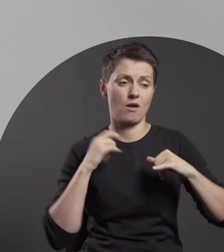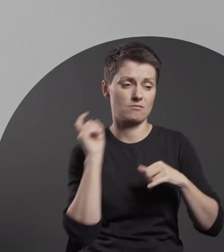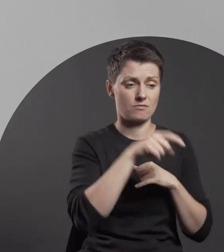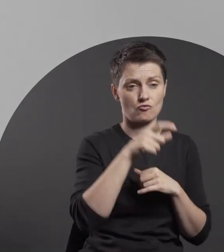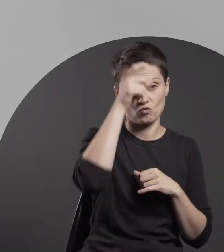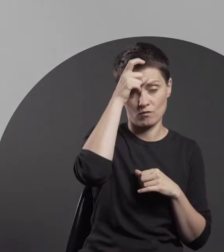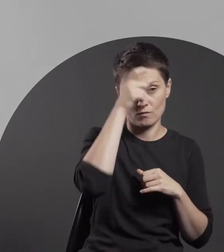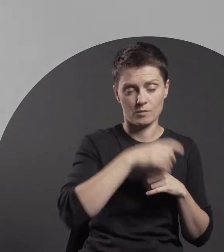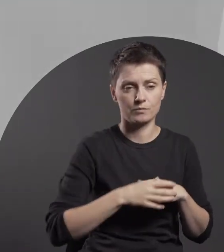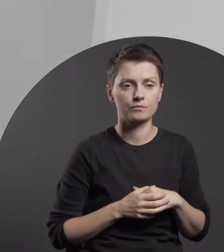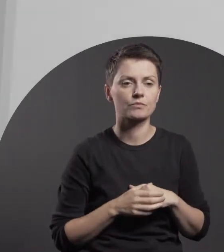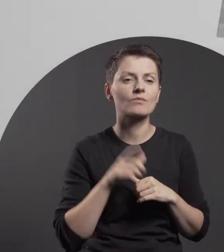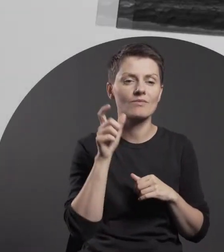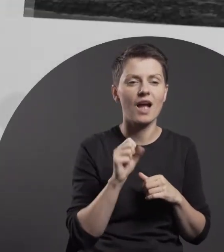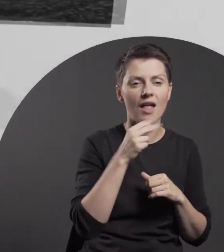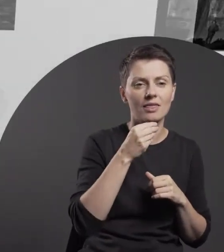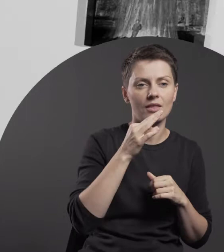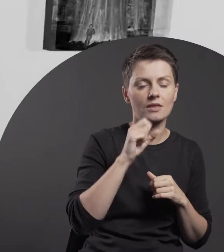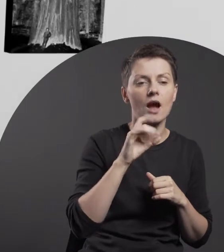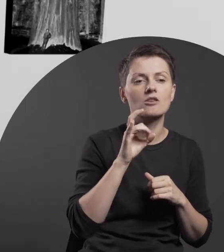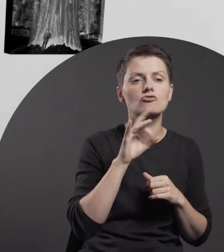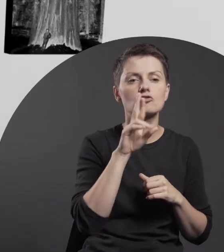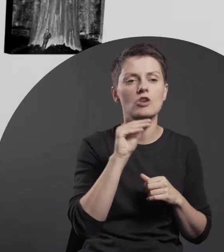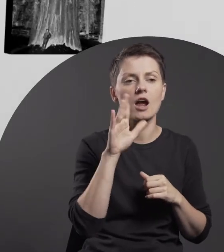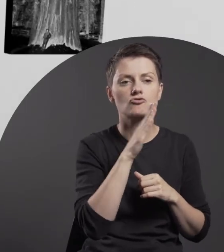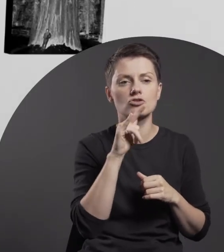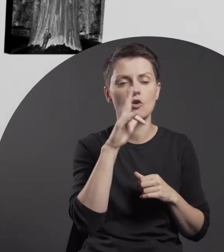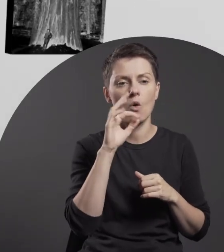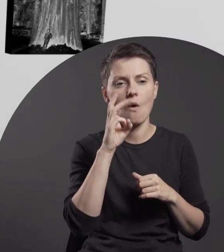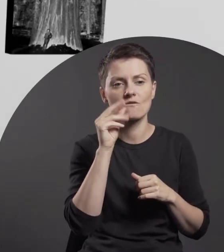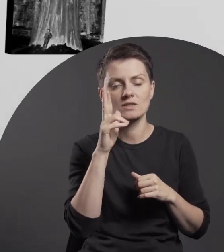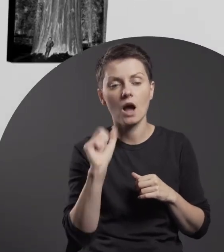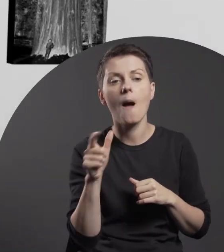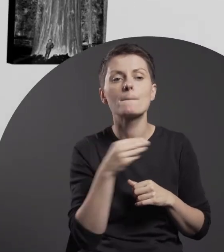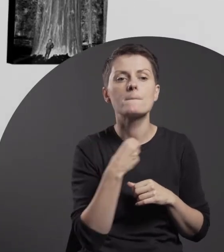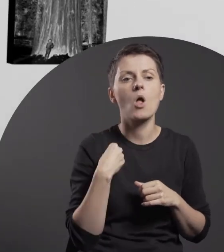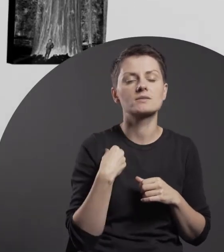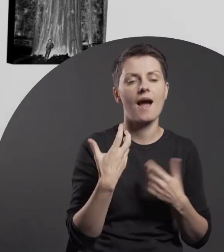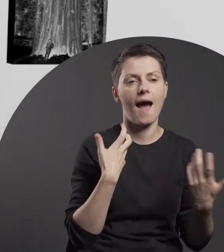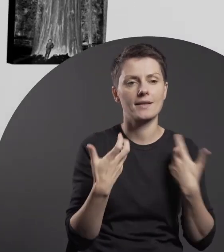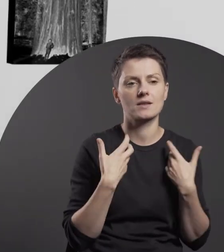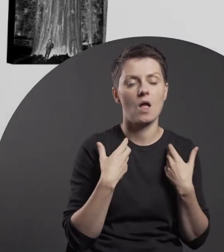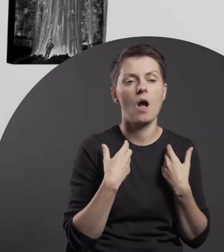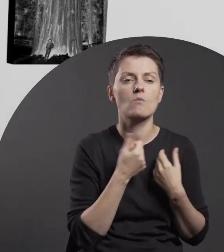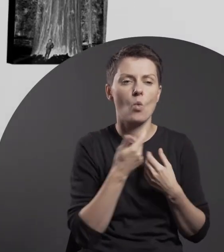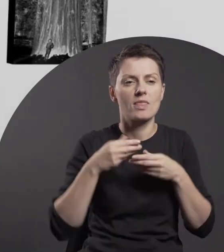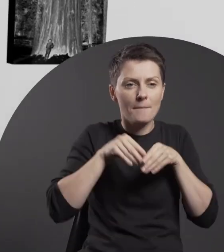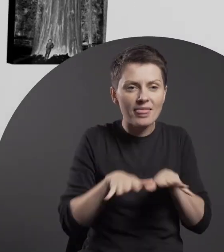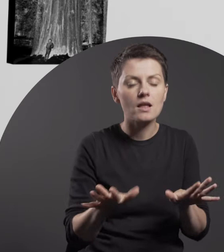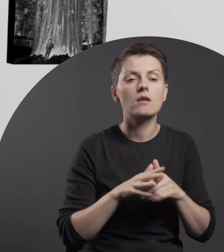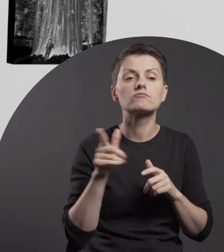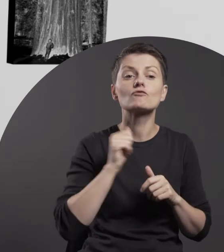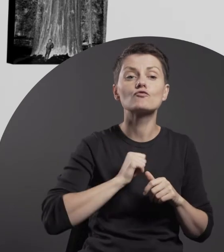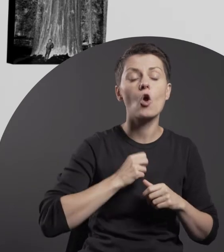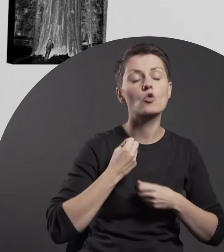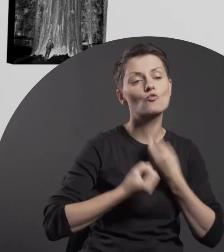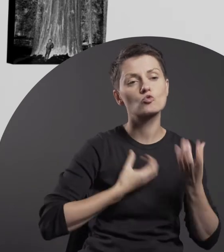Grzeszczykowska is a Polish multimedia artist whose practice focuses on experimental photography.